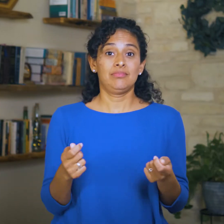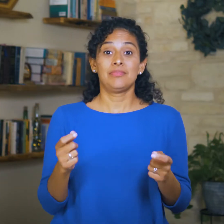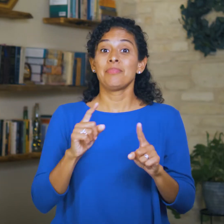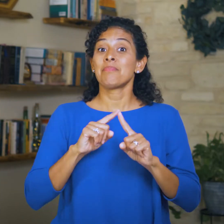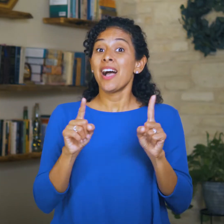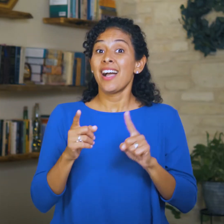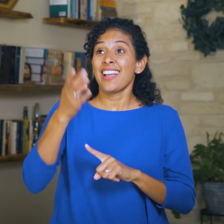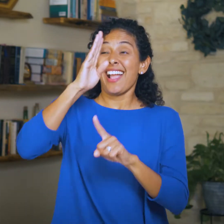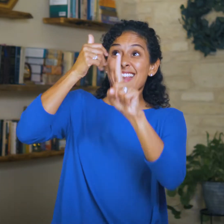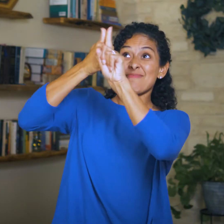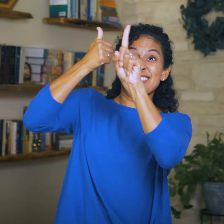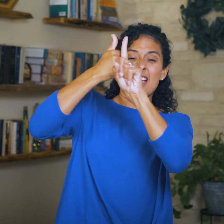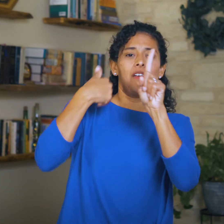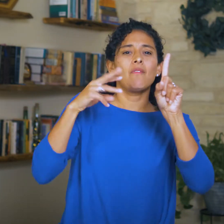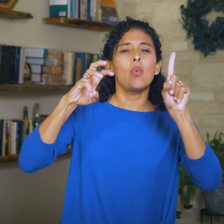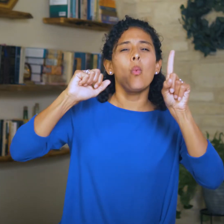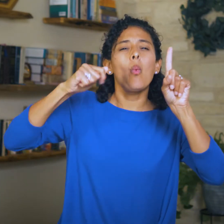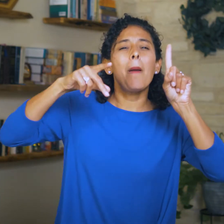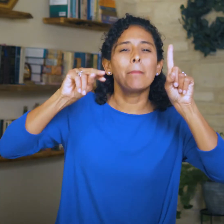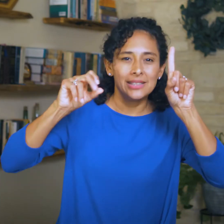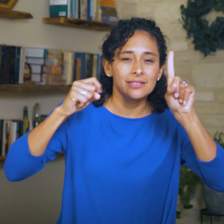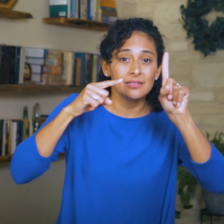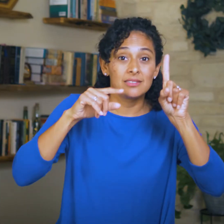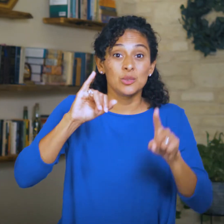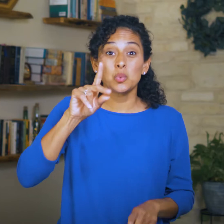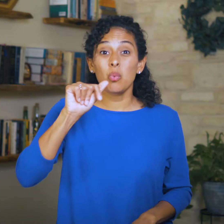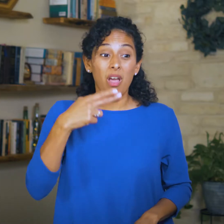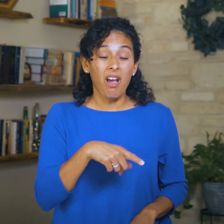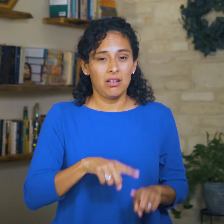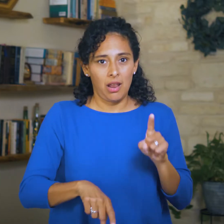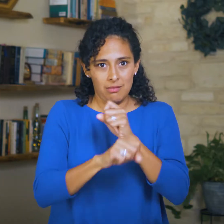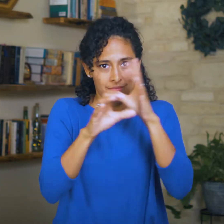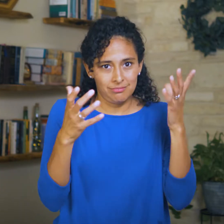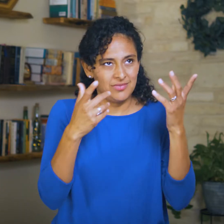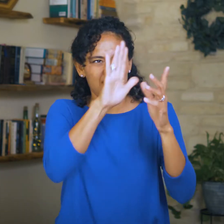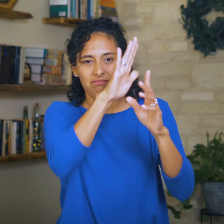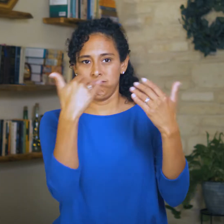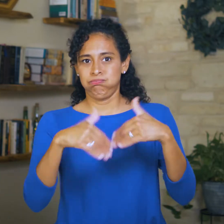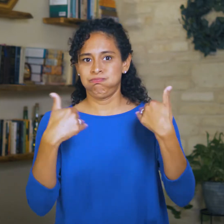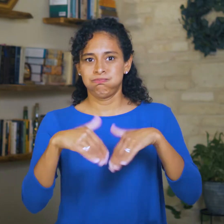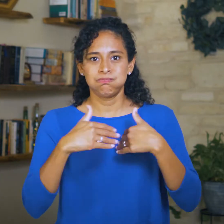but God has weapons Judah can’t even imagine!